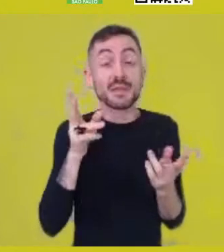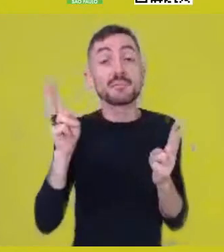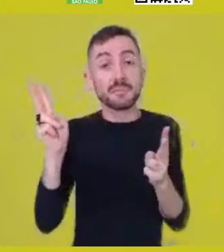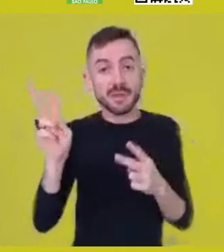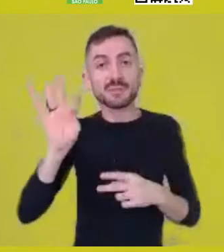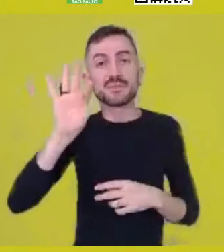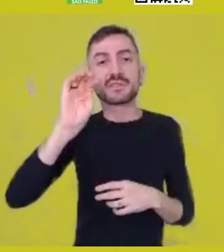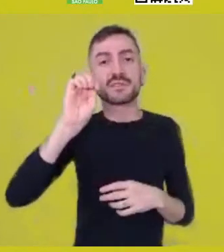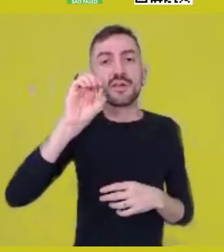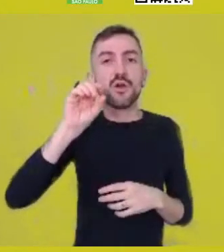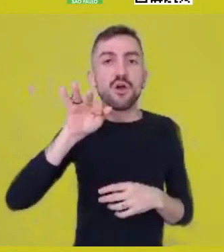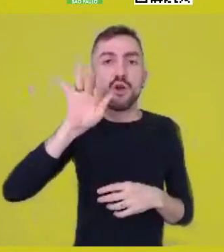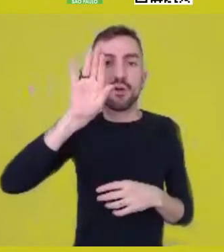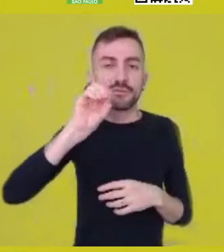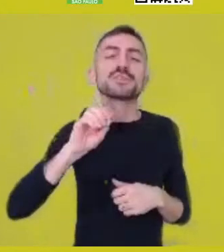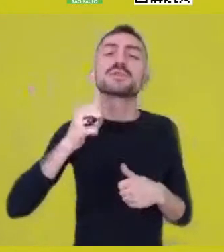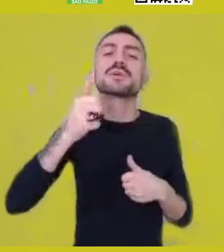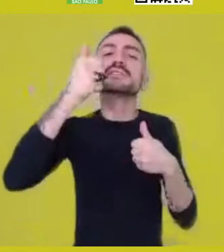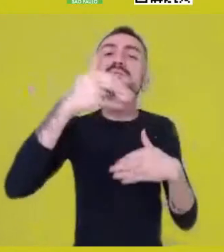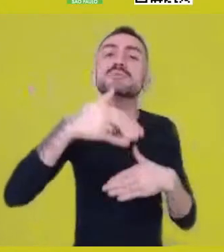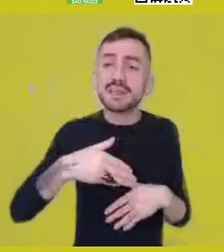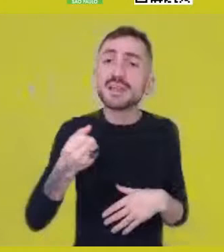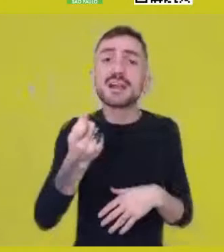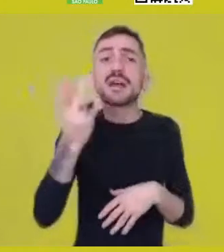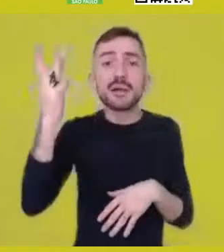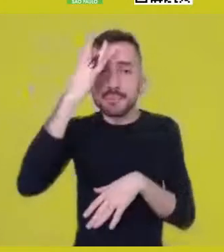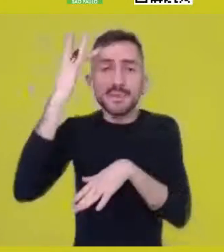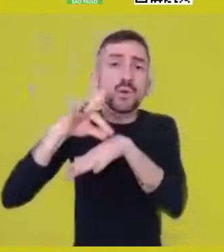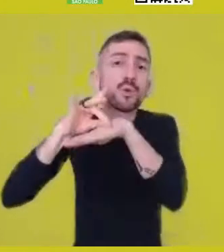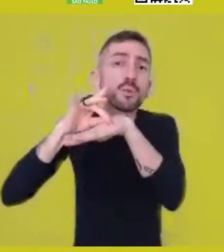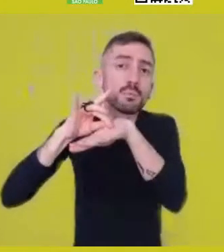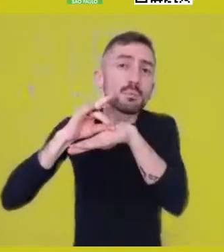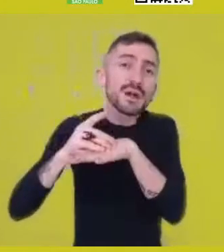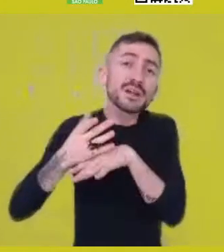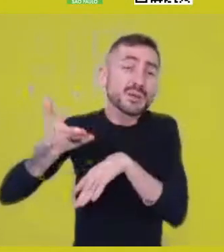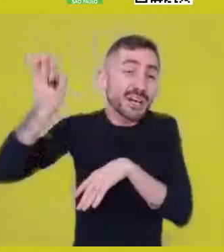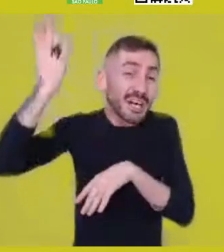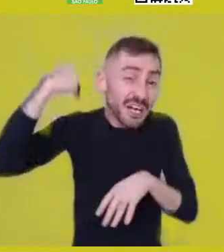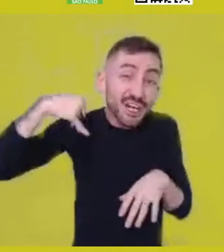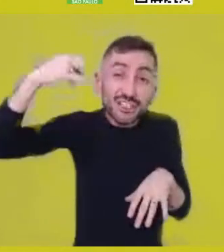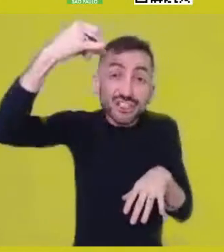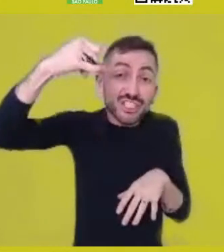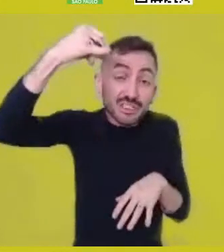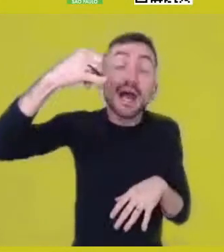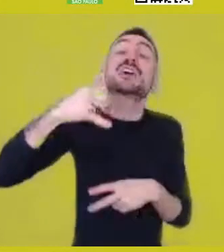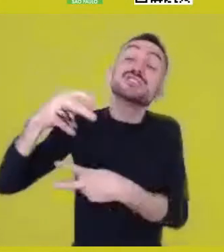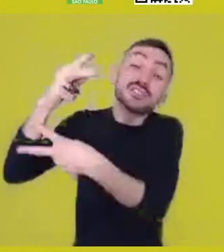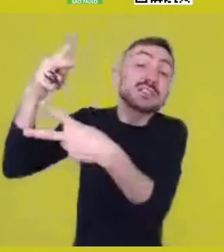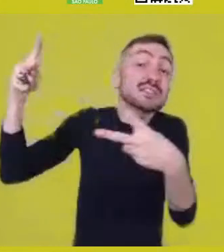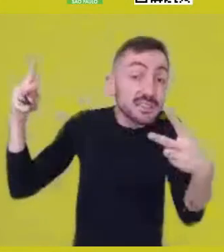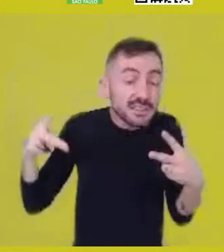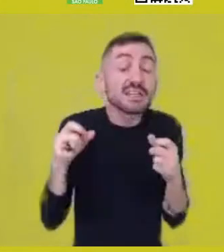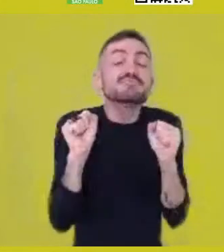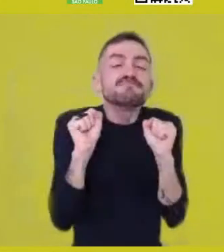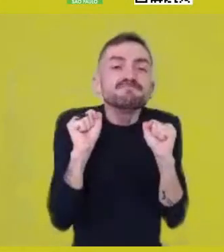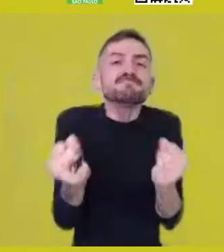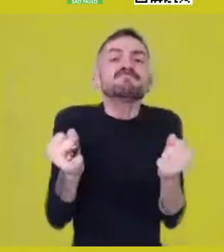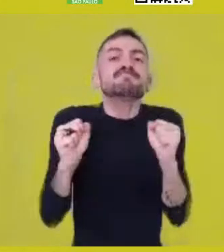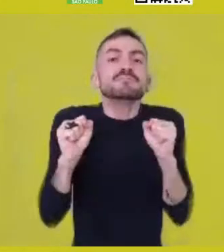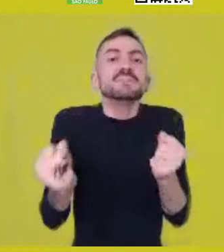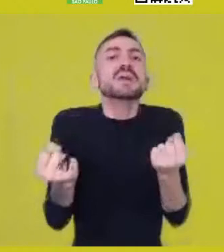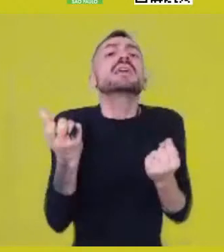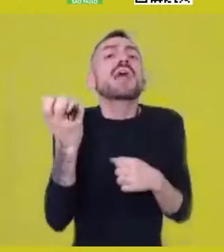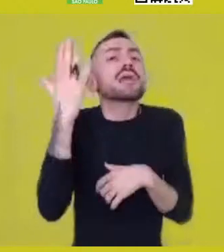those ancient human beings were investigationg life, what is life,